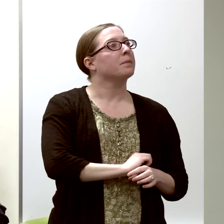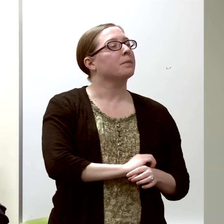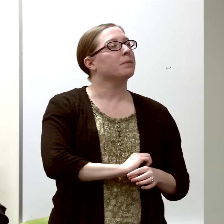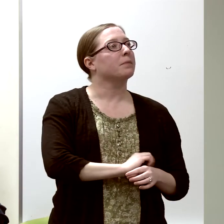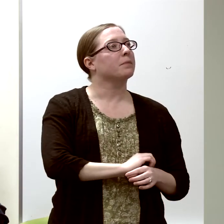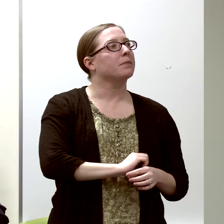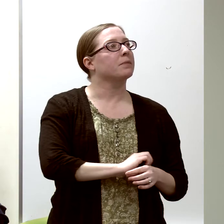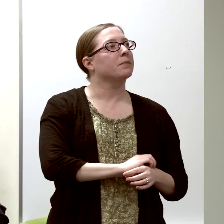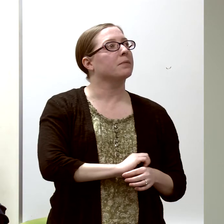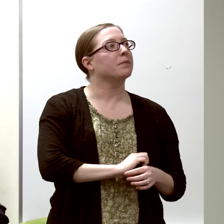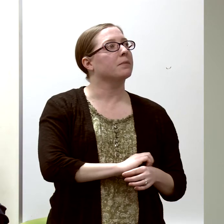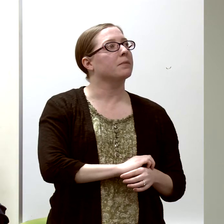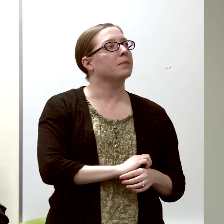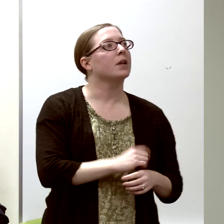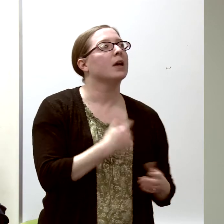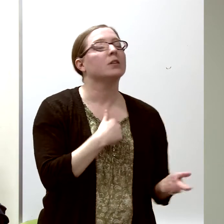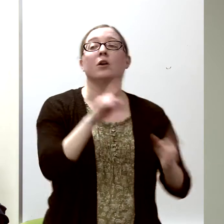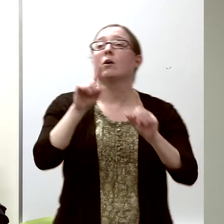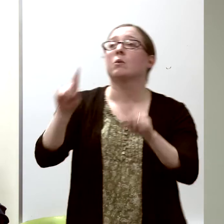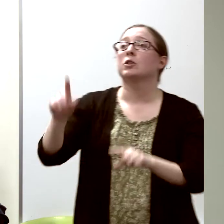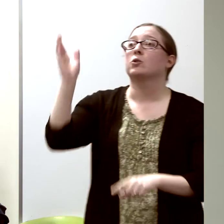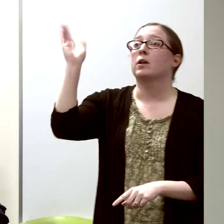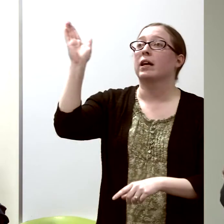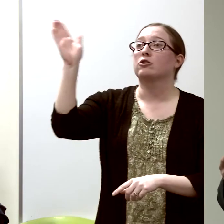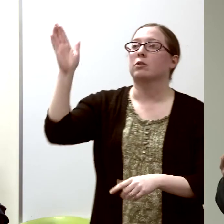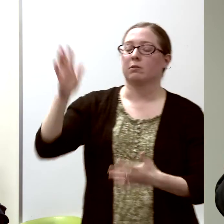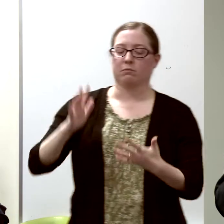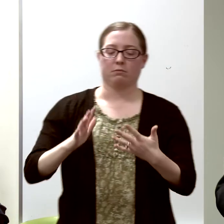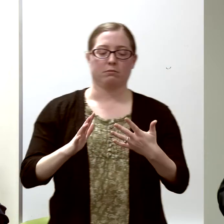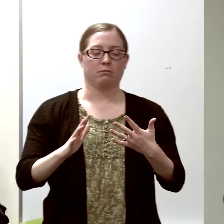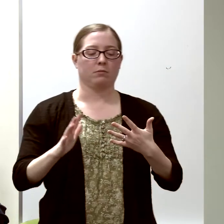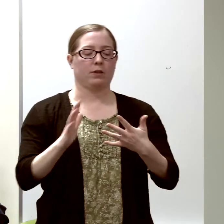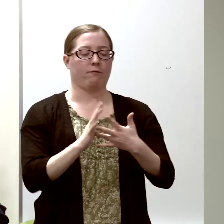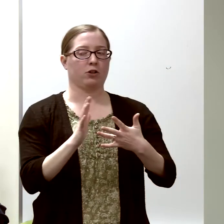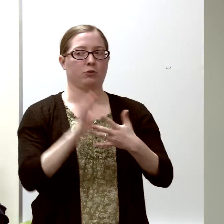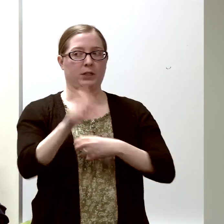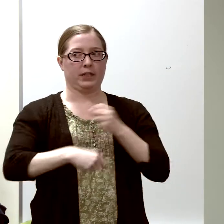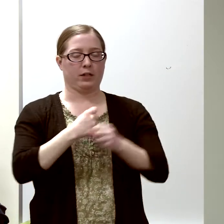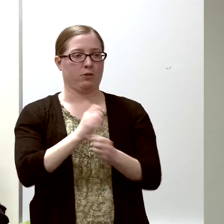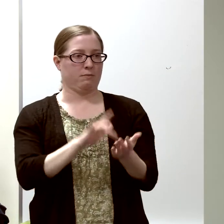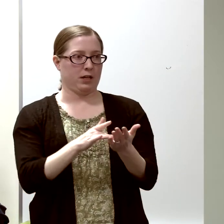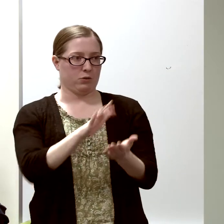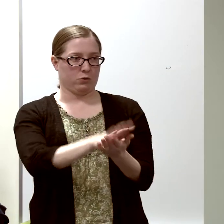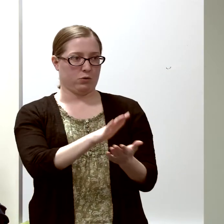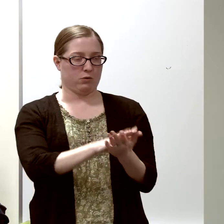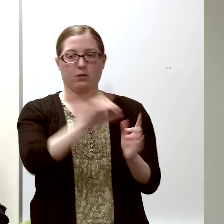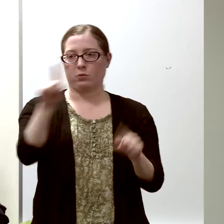and I went to a lecture my freshman year in medical school